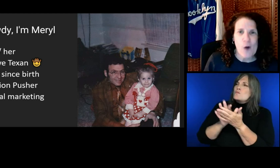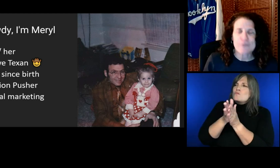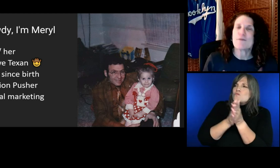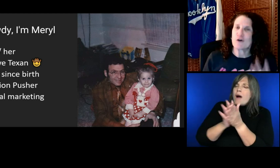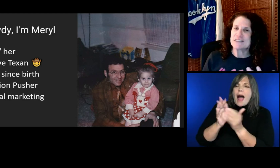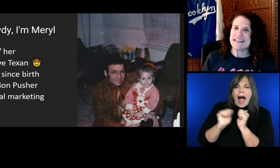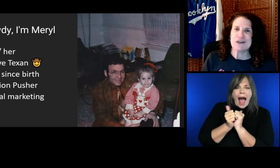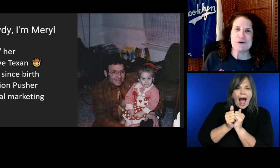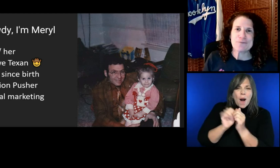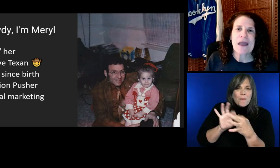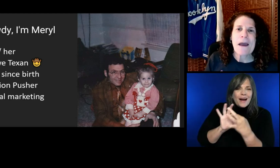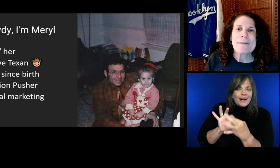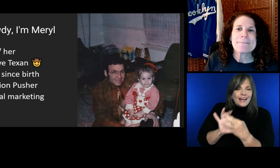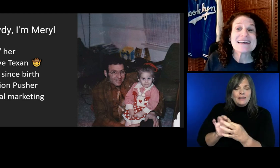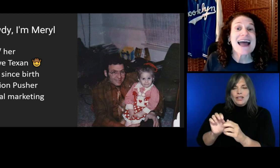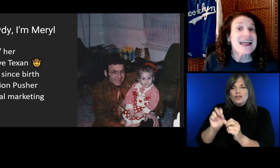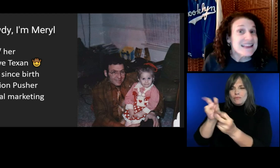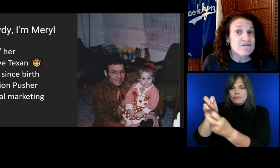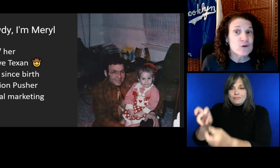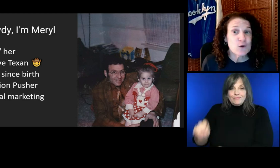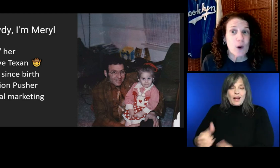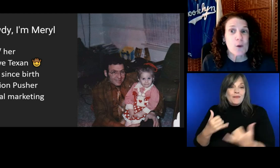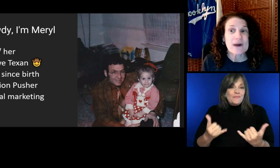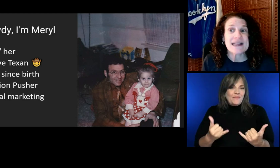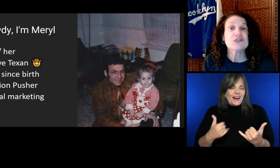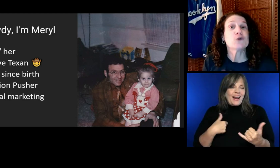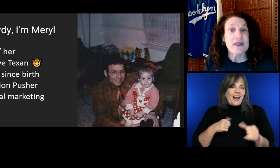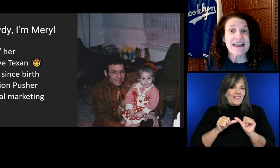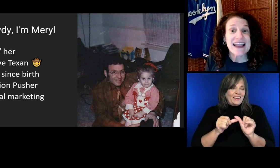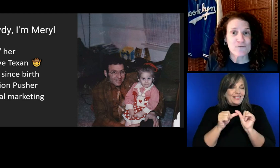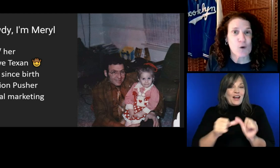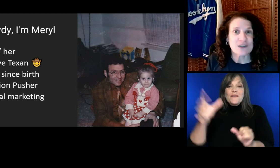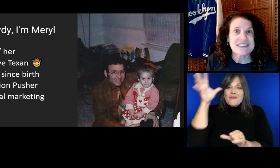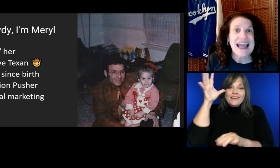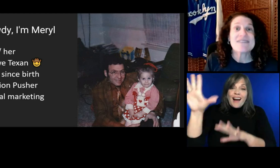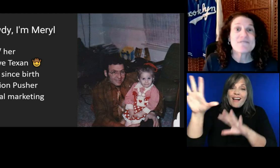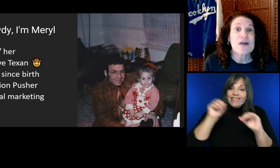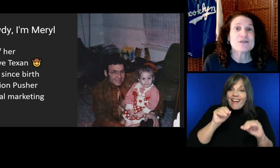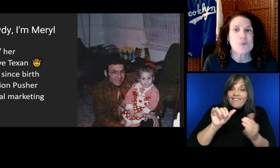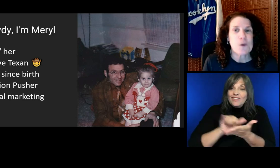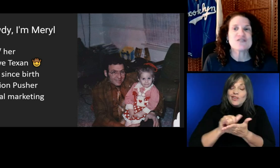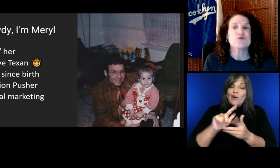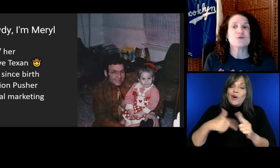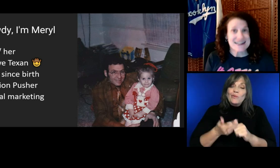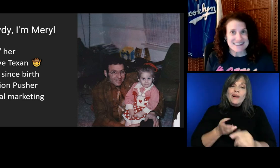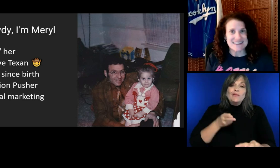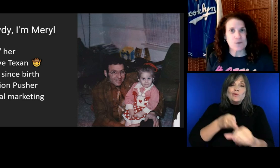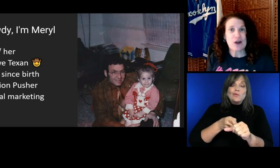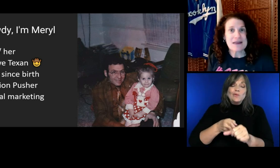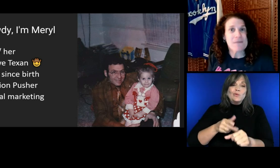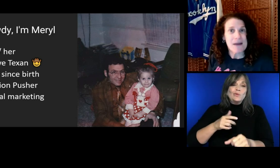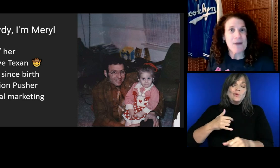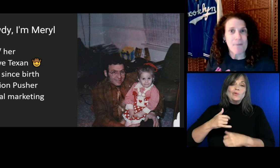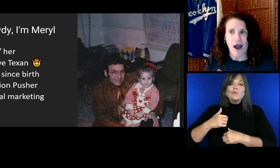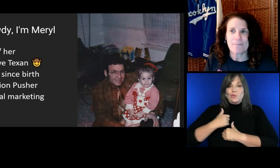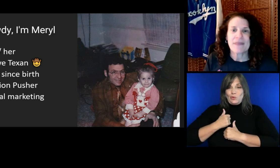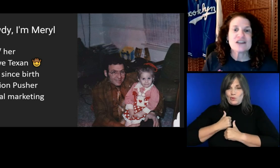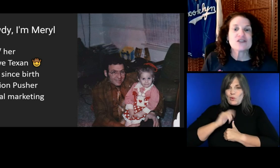My dad left New York when he joined the Air Force and found his way to Texas, where he met my mom.